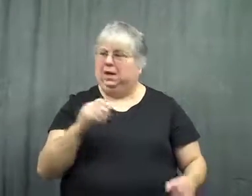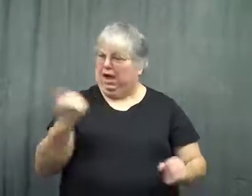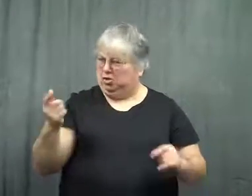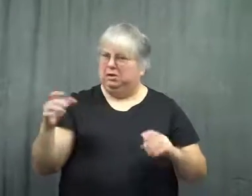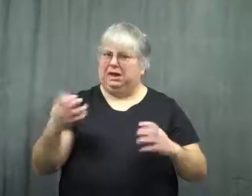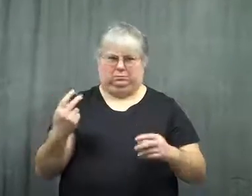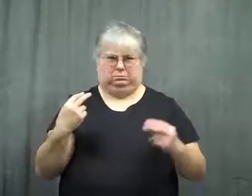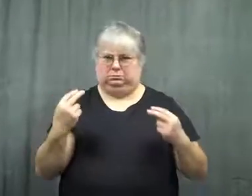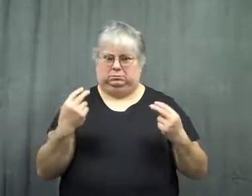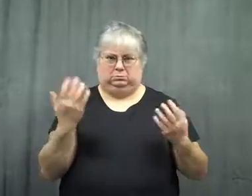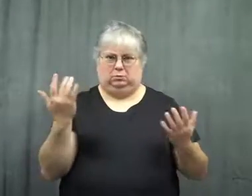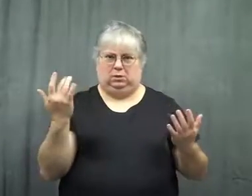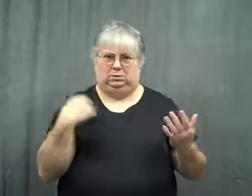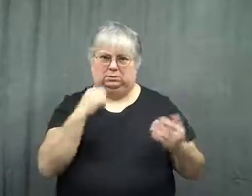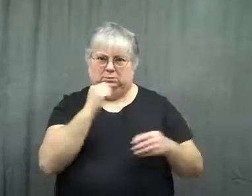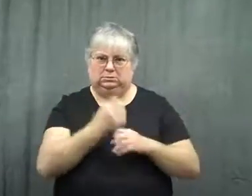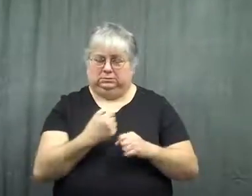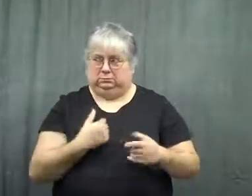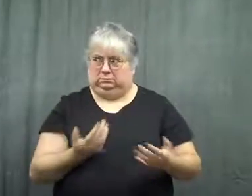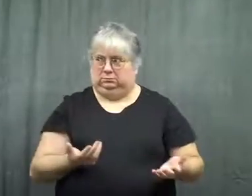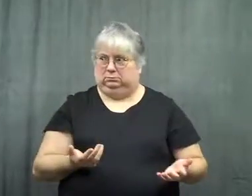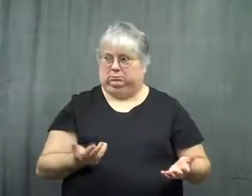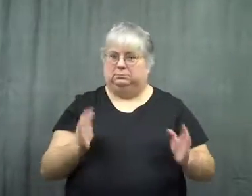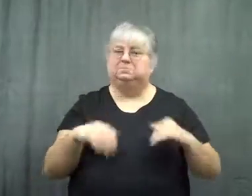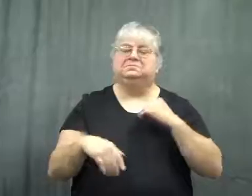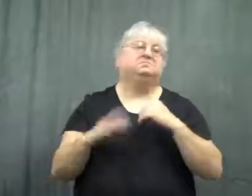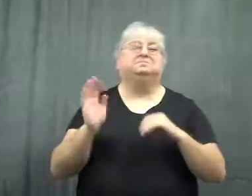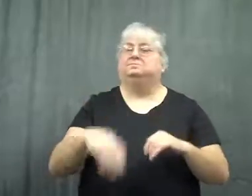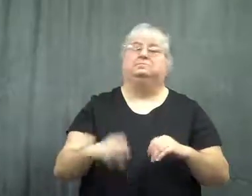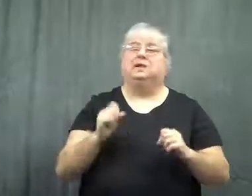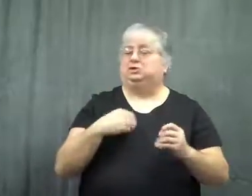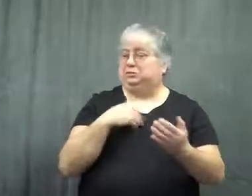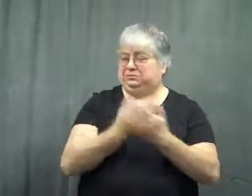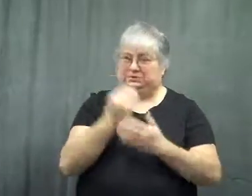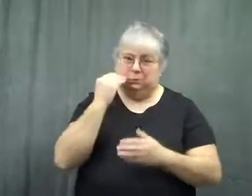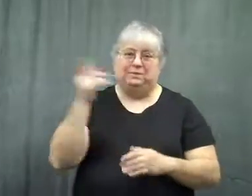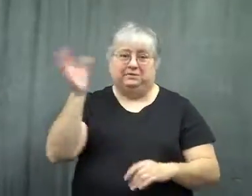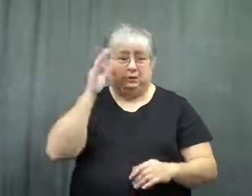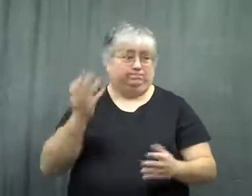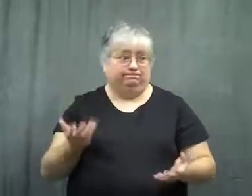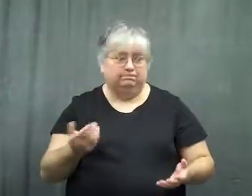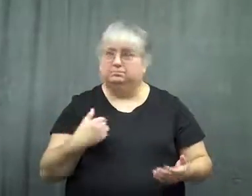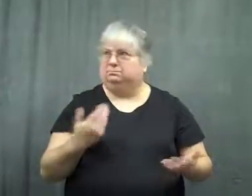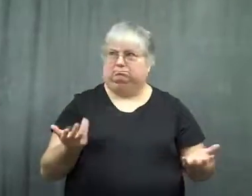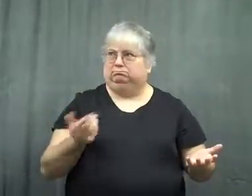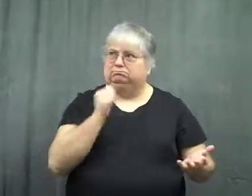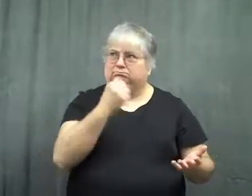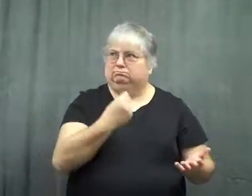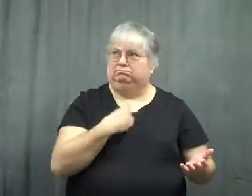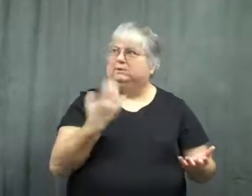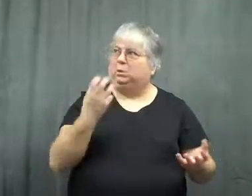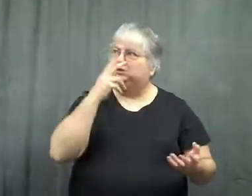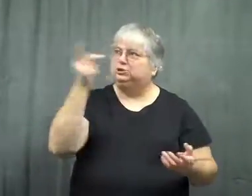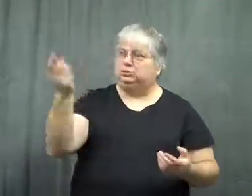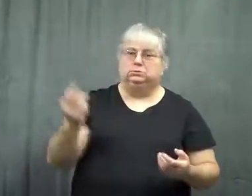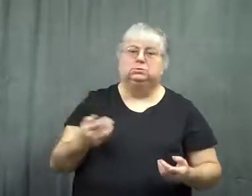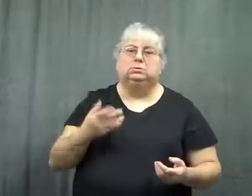Others in the class wondered why I didn't get it, I didn't know. At home, my father said, "Well?" I said, "I didn't get it, the teacher wants to see you."